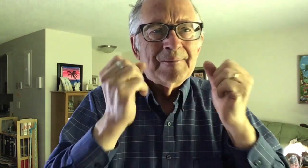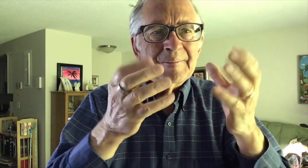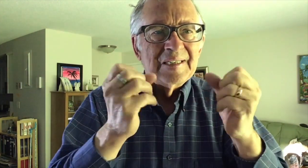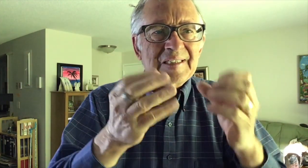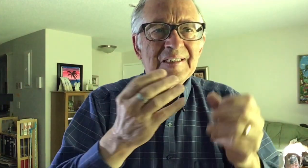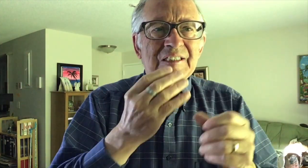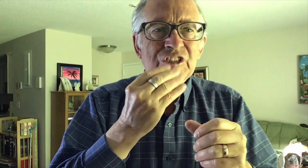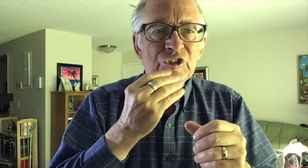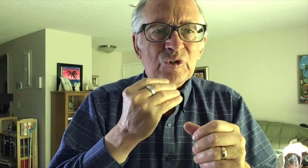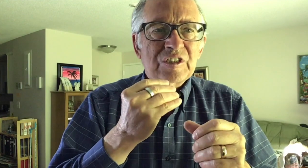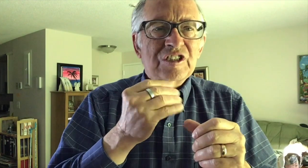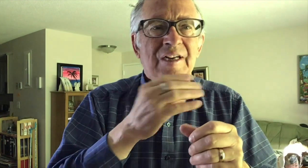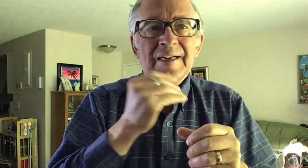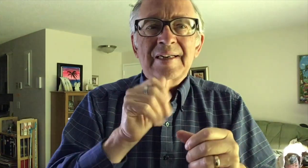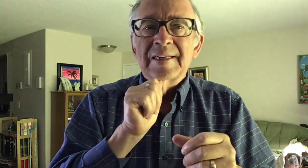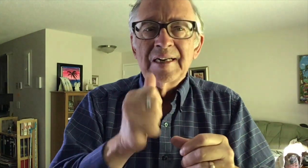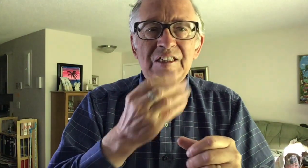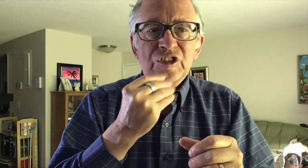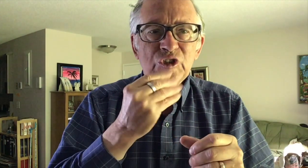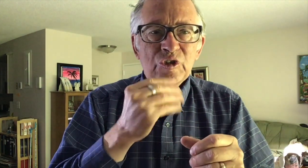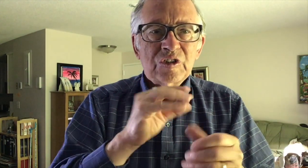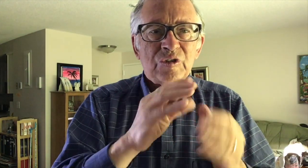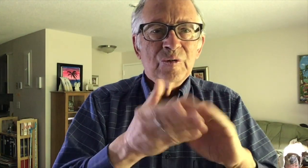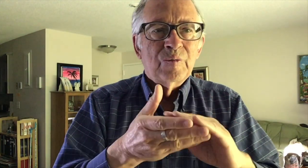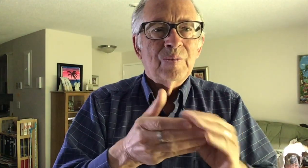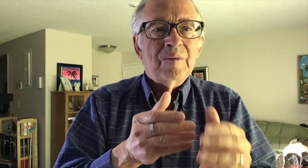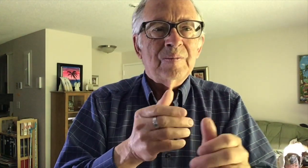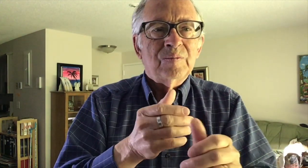He converted many people - Jews and Gentiles alike -